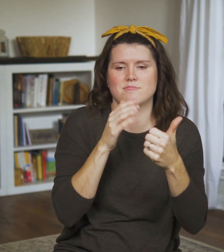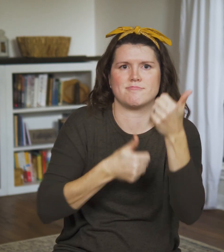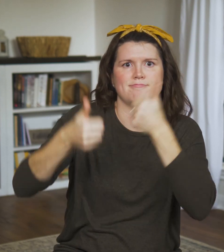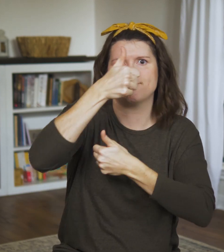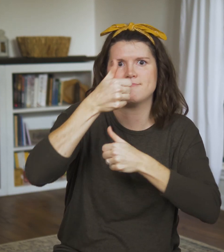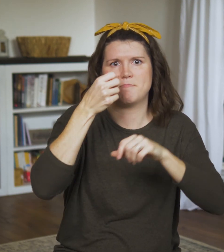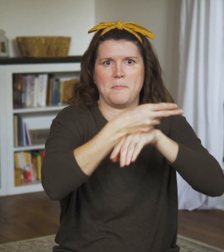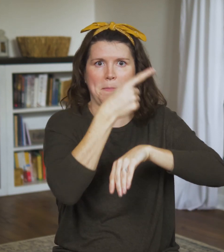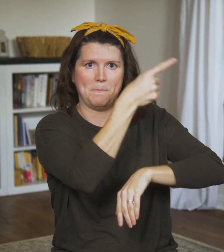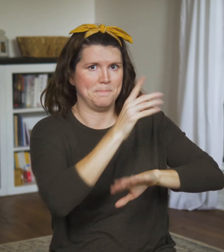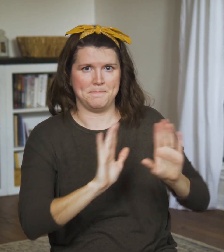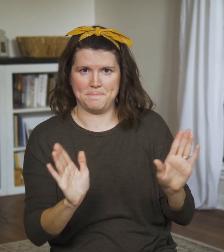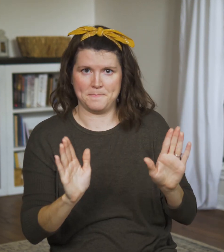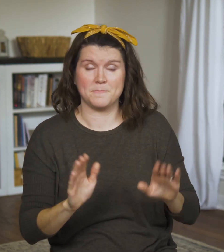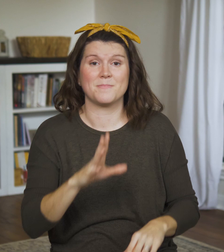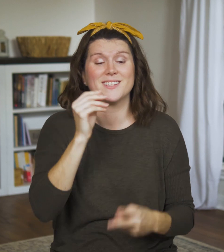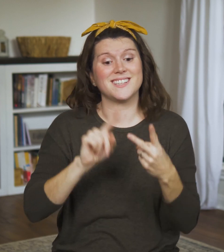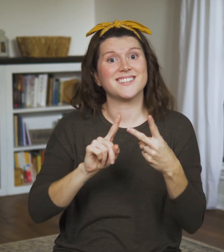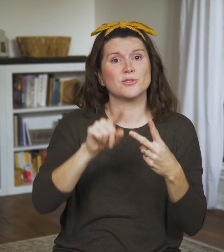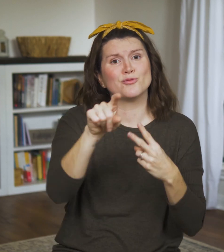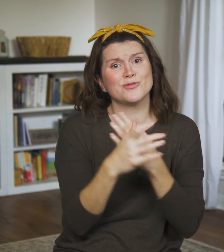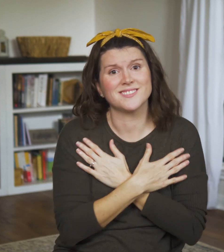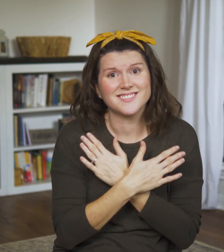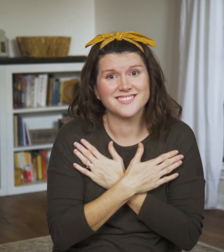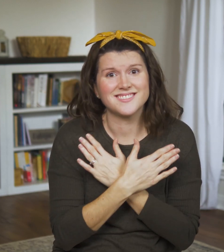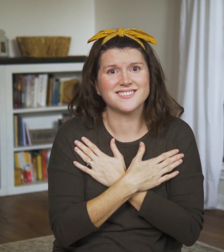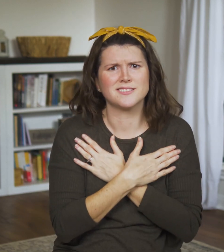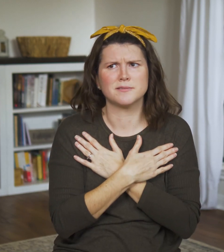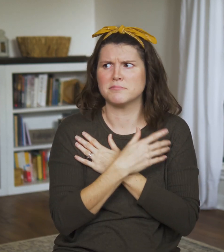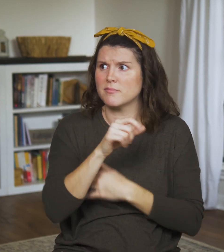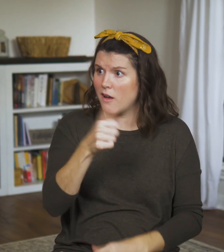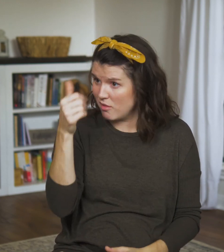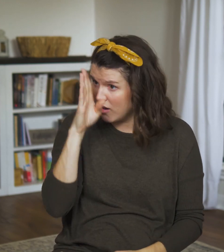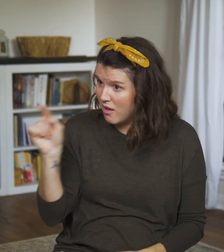but made in moments of desperation.